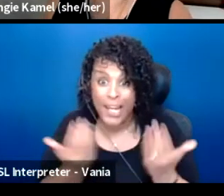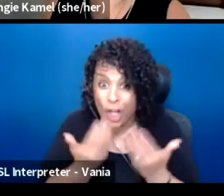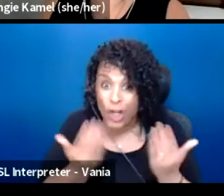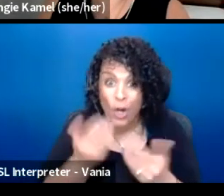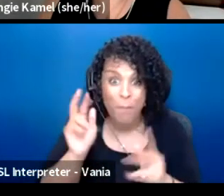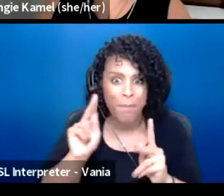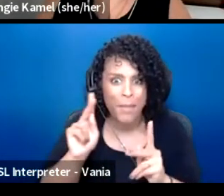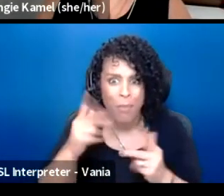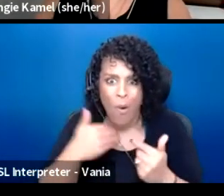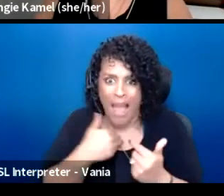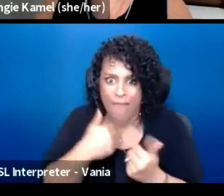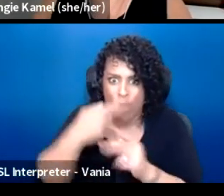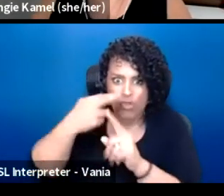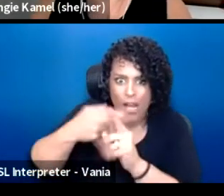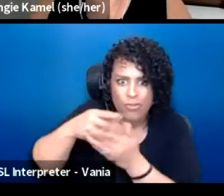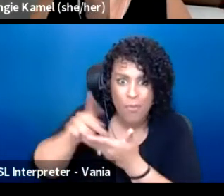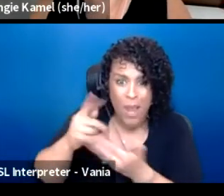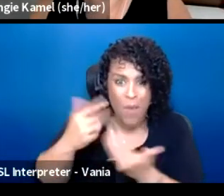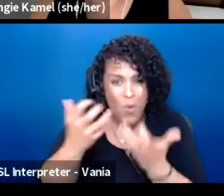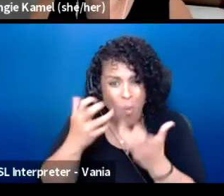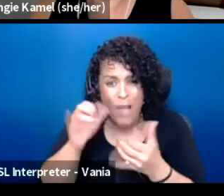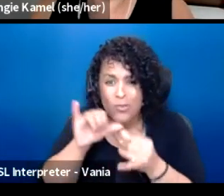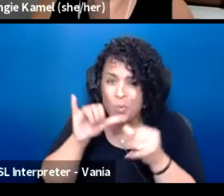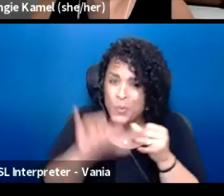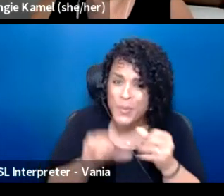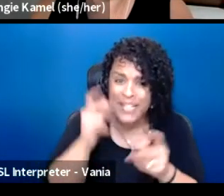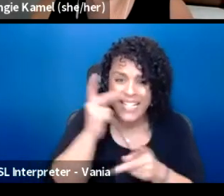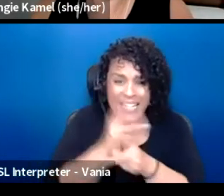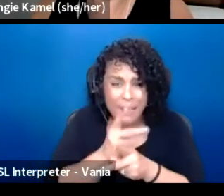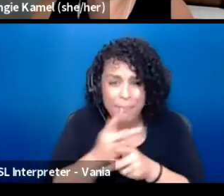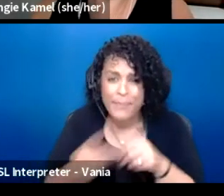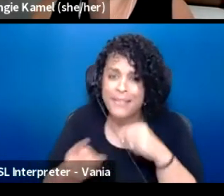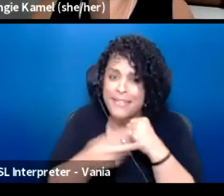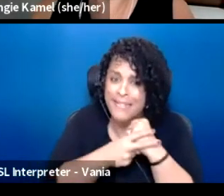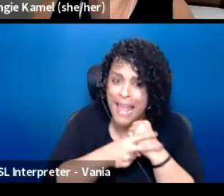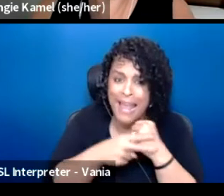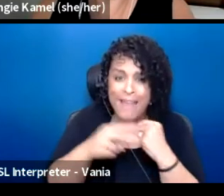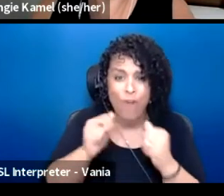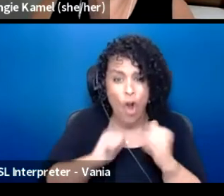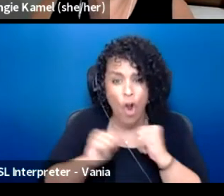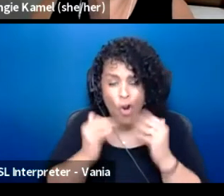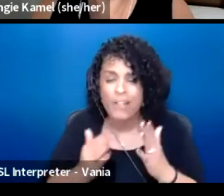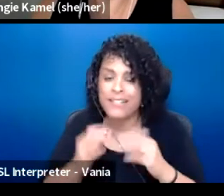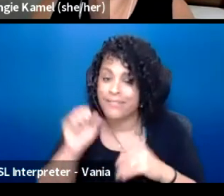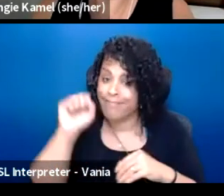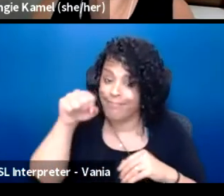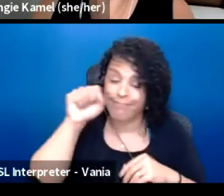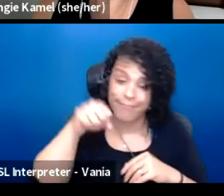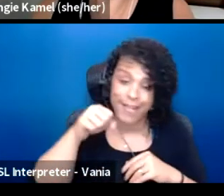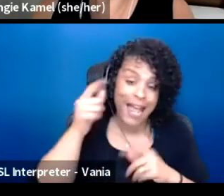and we wanna keep our artists and people need, so yeah. But I agree with you.